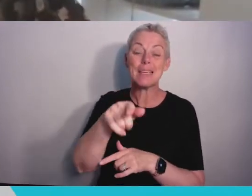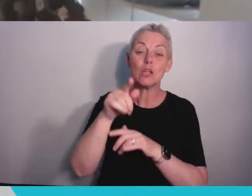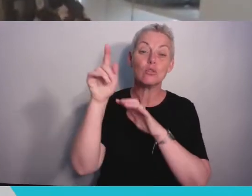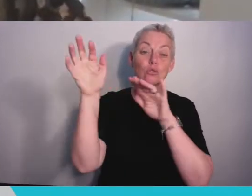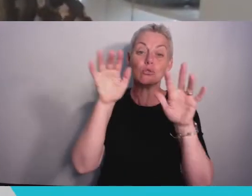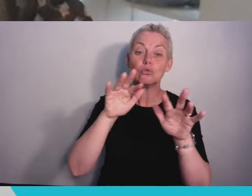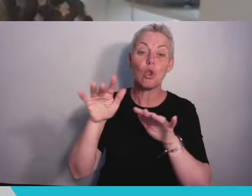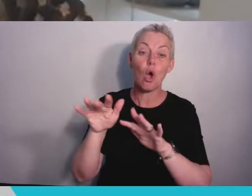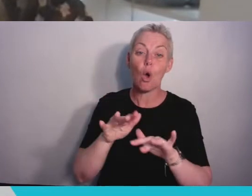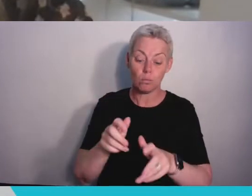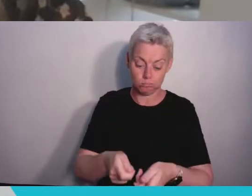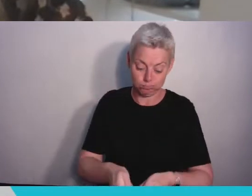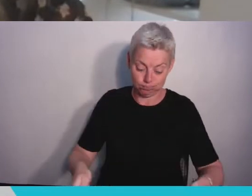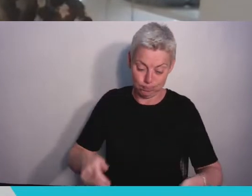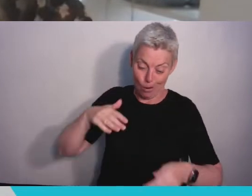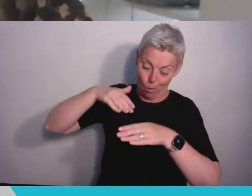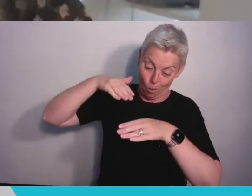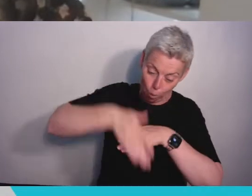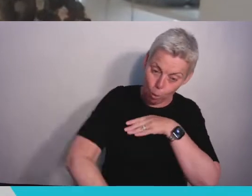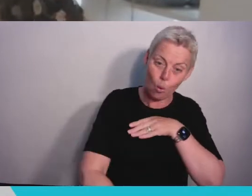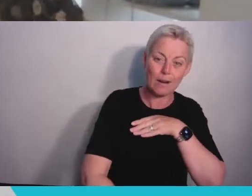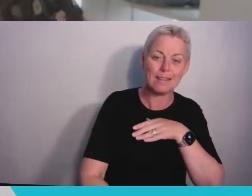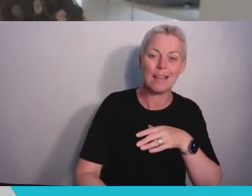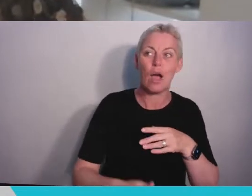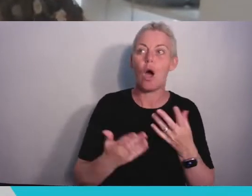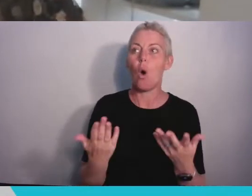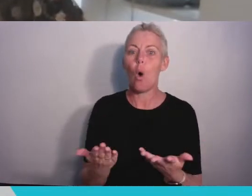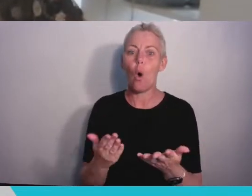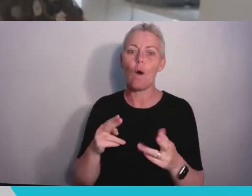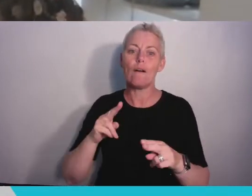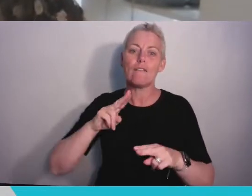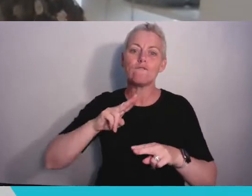or trudging through the mud during the Freshers fair to get those Spoons vouchers, or the